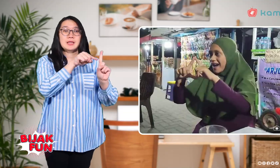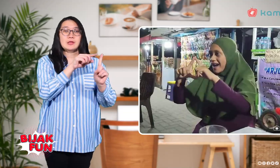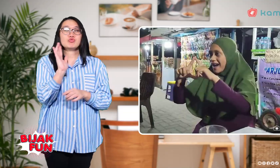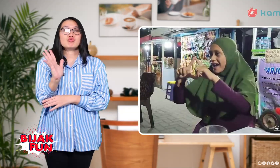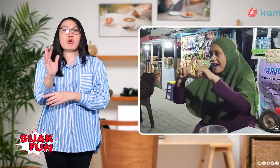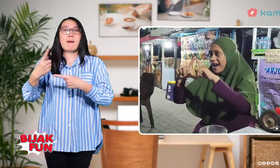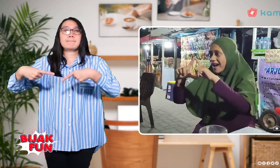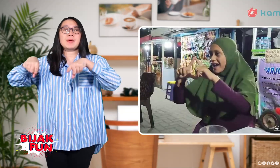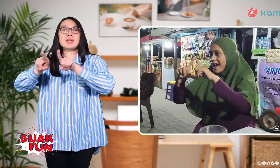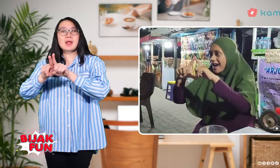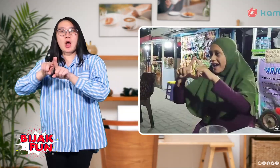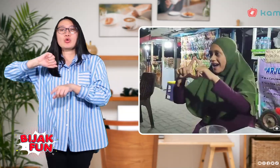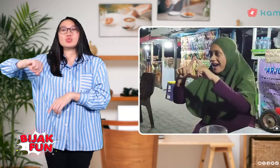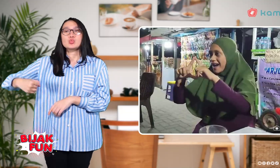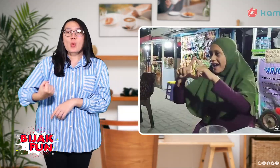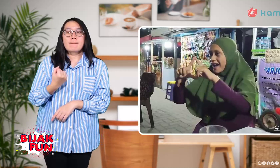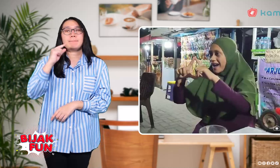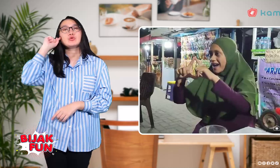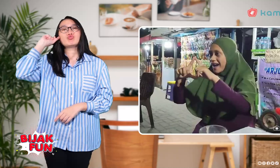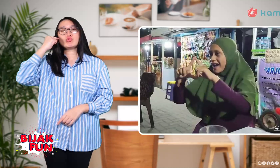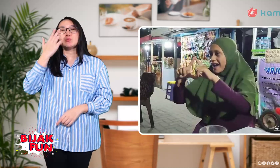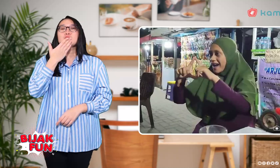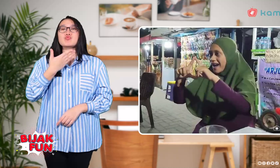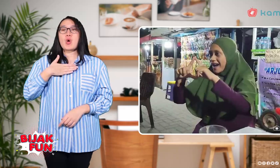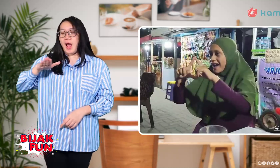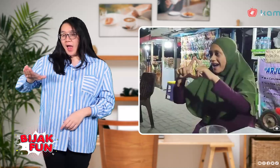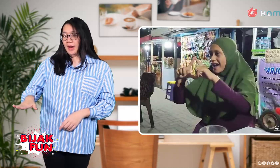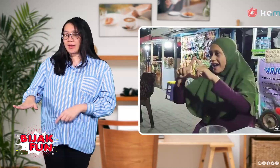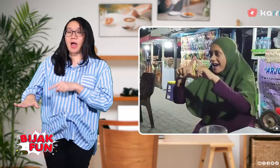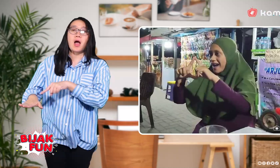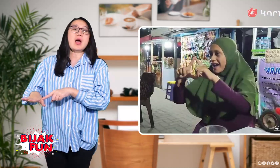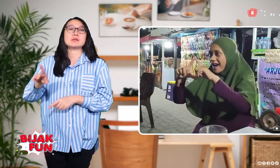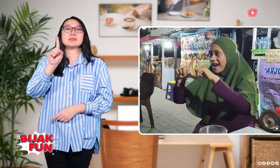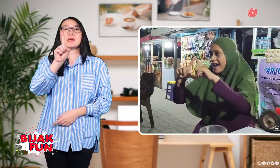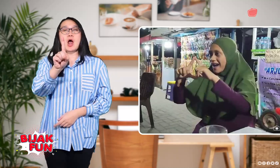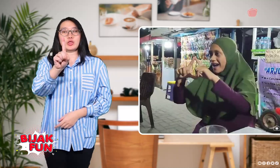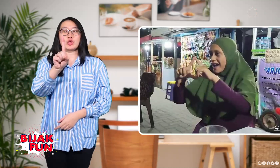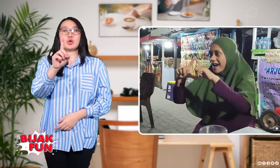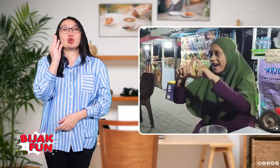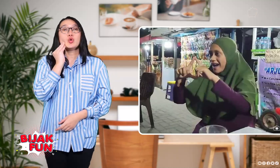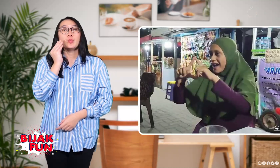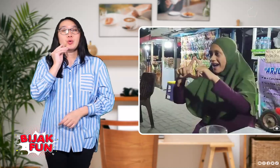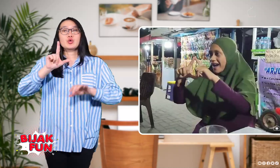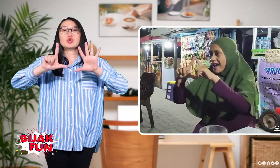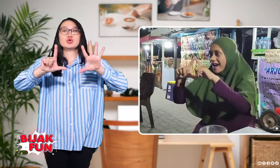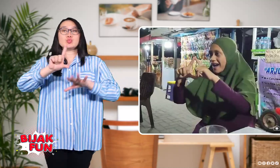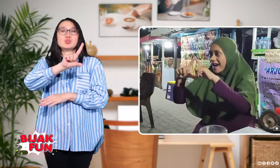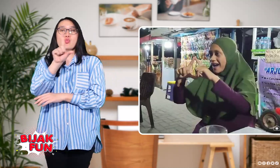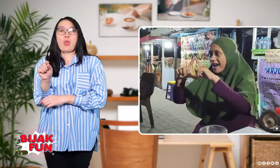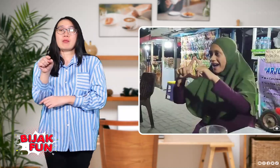She is married, her husband is deaf and has one child aged 7 months.